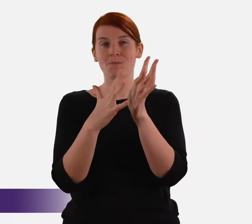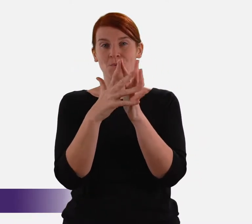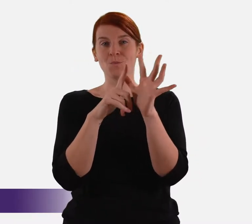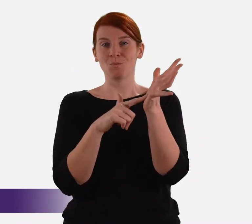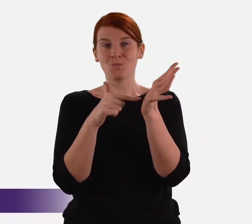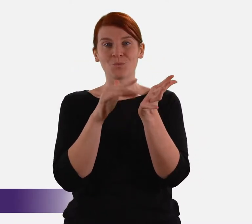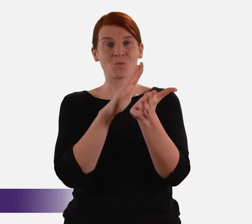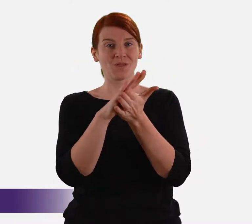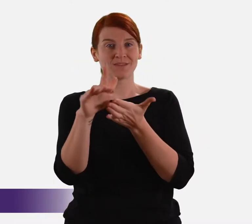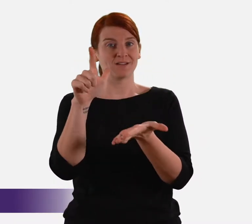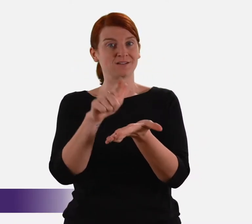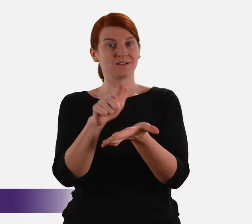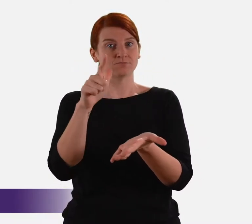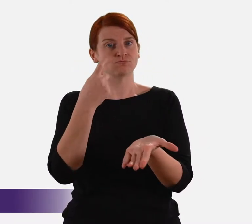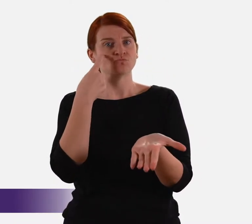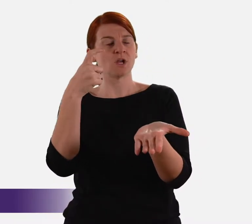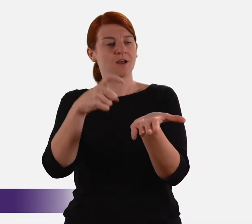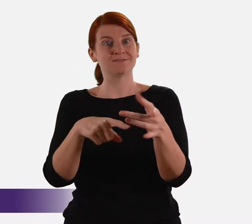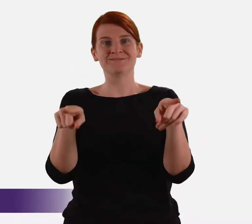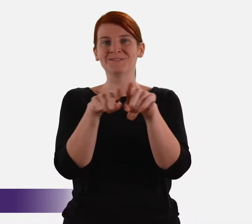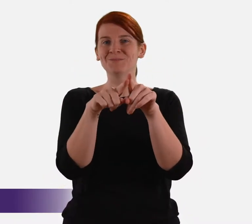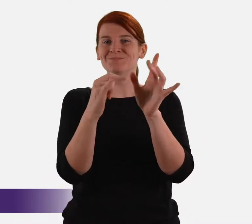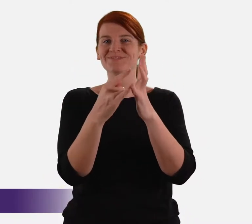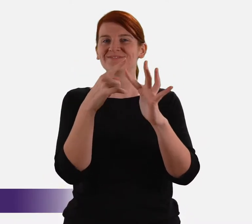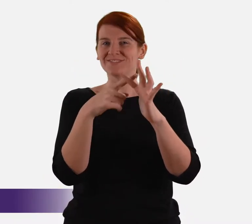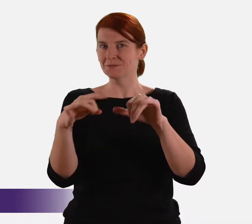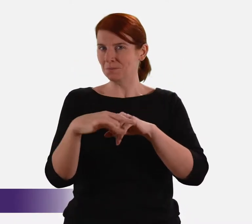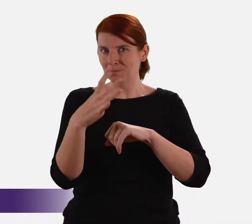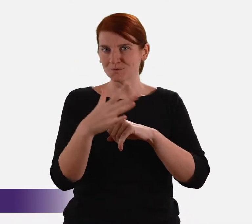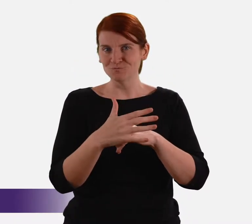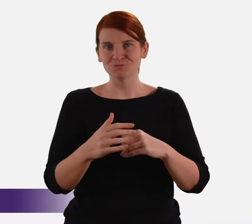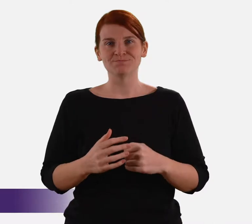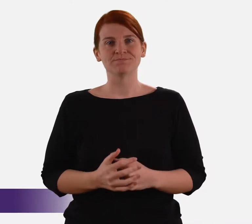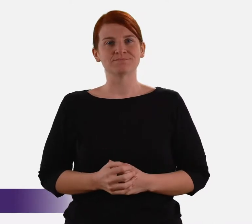endorse Commonwealth legislation recognising same sex marriage.